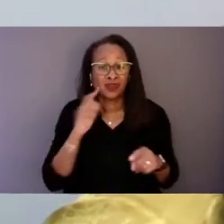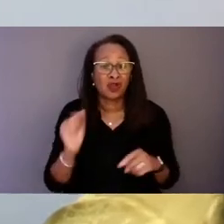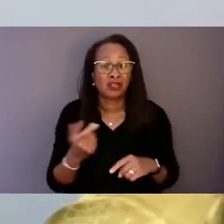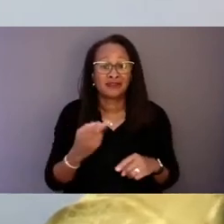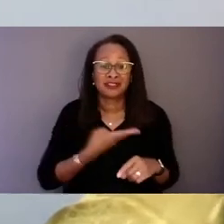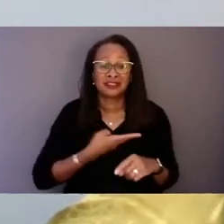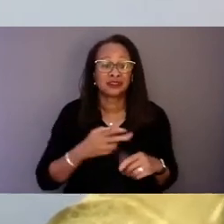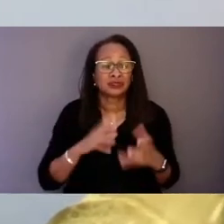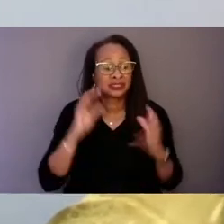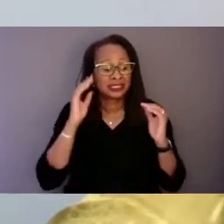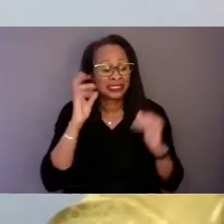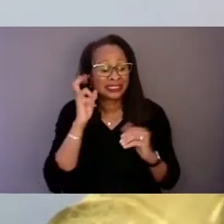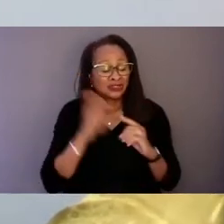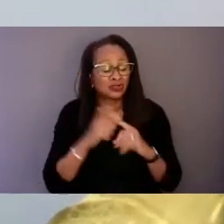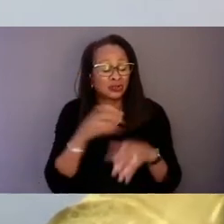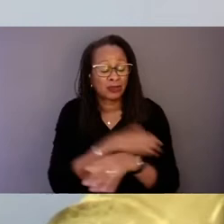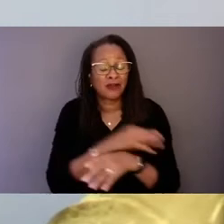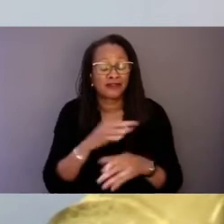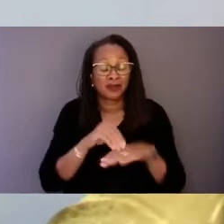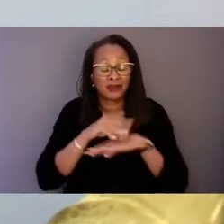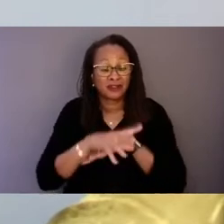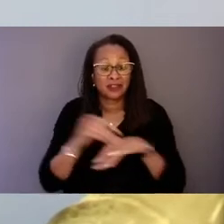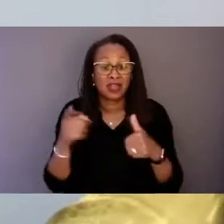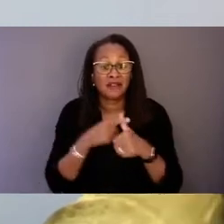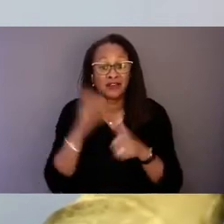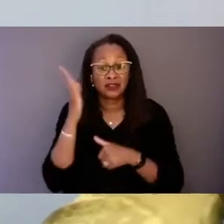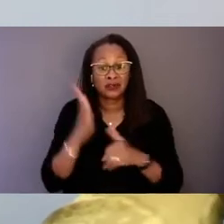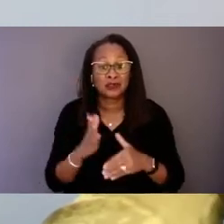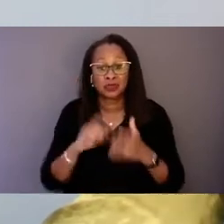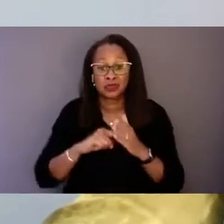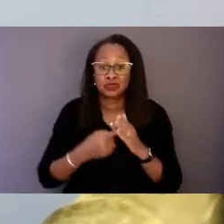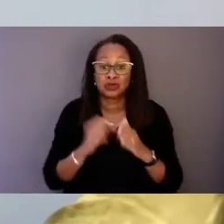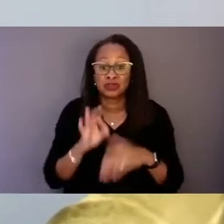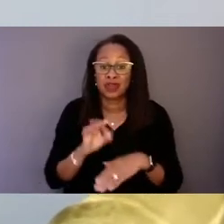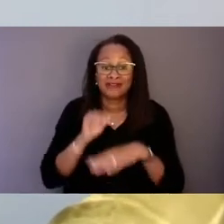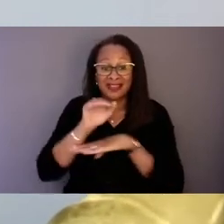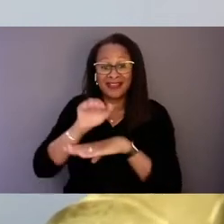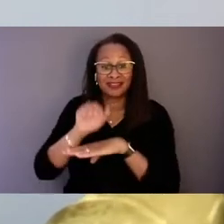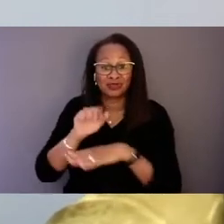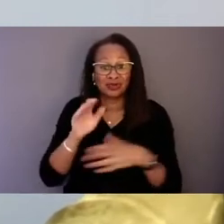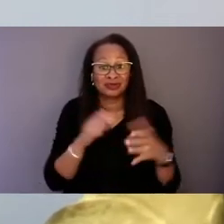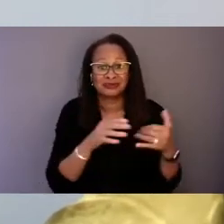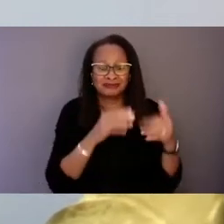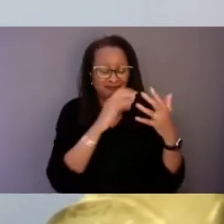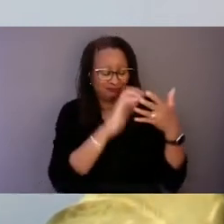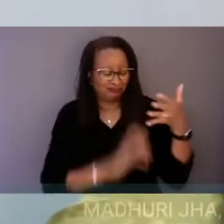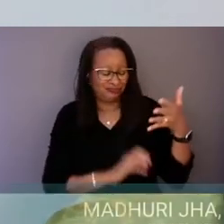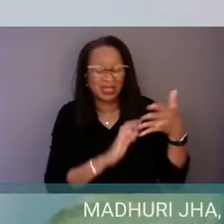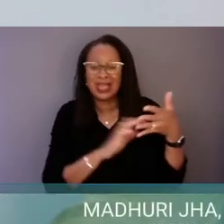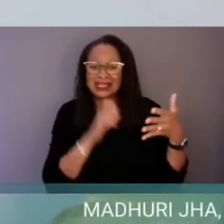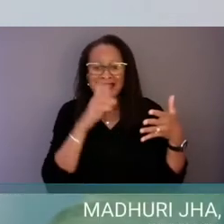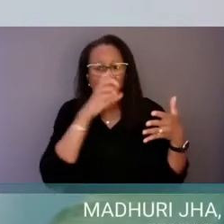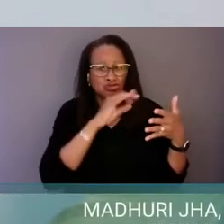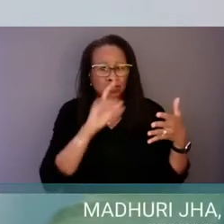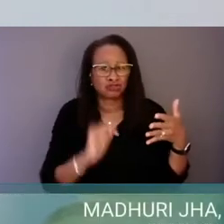Our first speaker who is kicking off our afternoon's lineup is no stranger to mental health advocacy in her work as a Senate Leader.